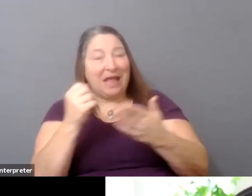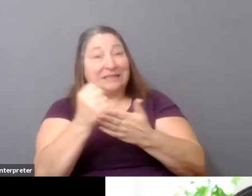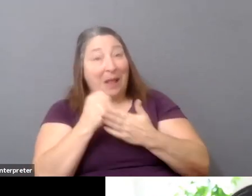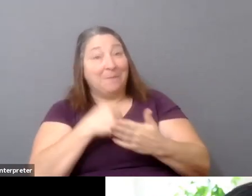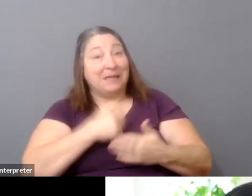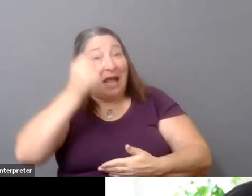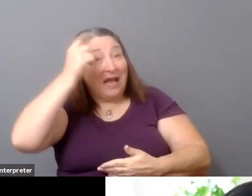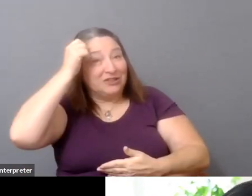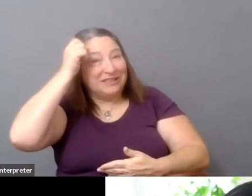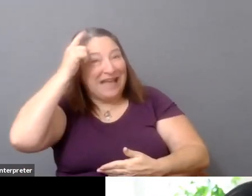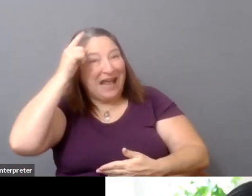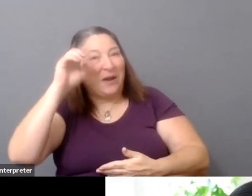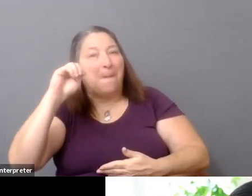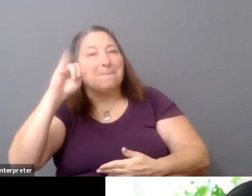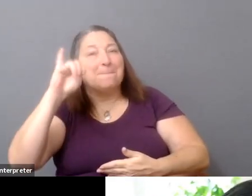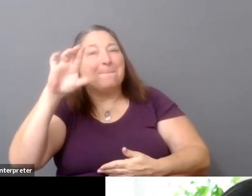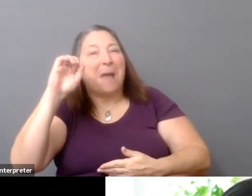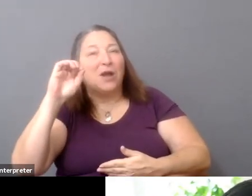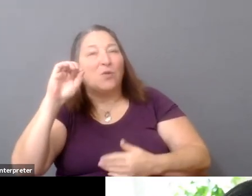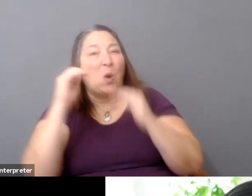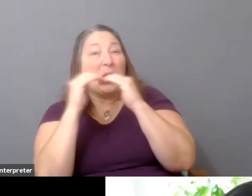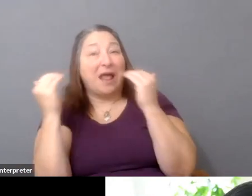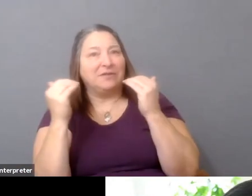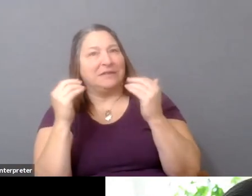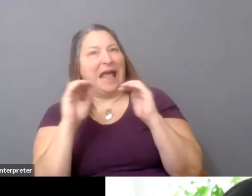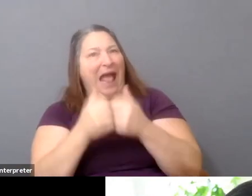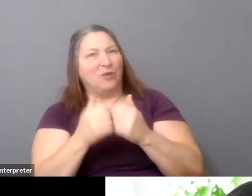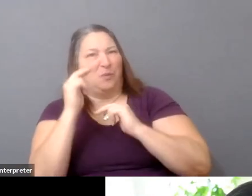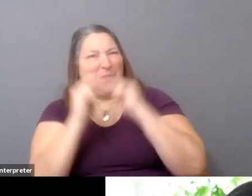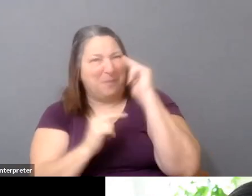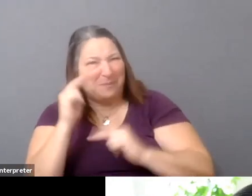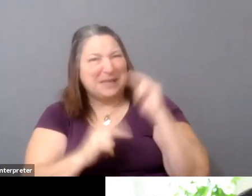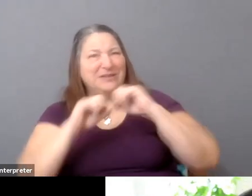of like the micro-level details of what it takes to actually build technology and build systems